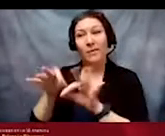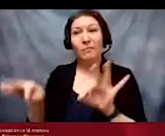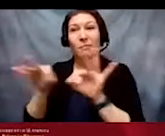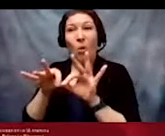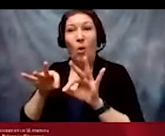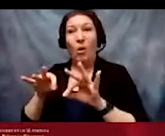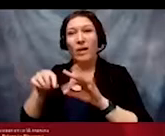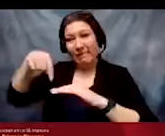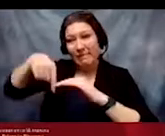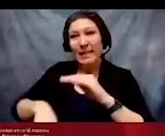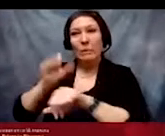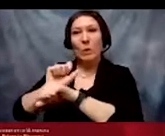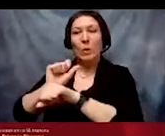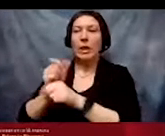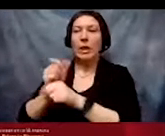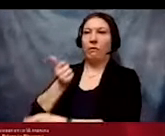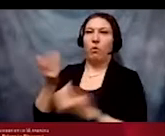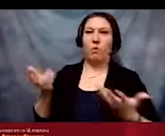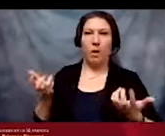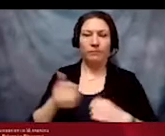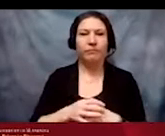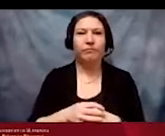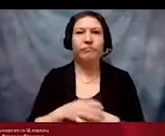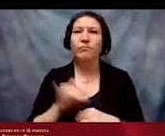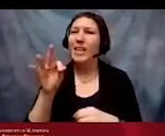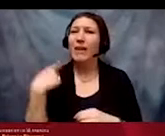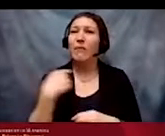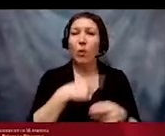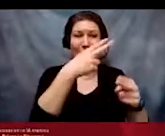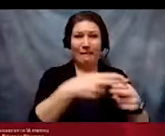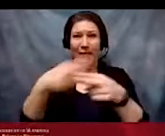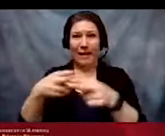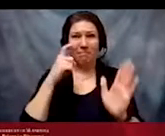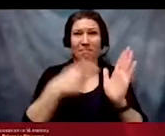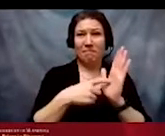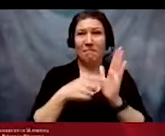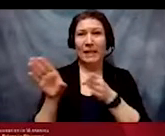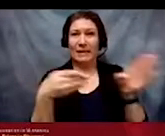detours is to give us language for unhelpful efforts so that